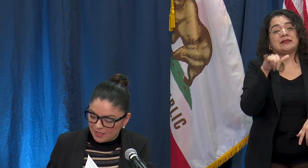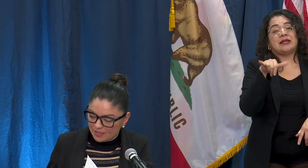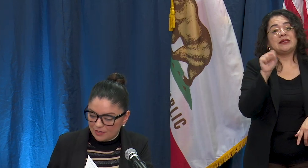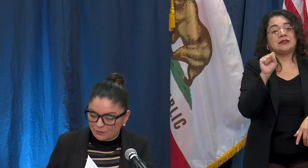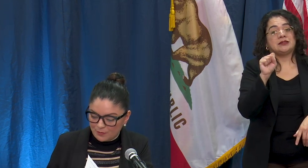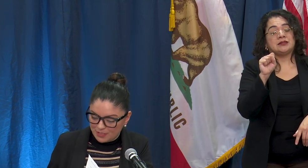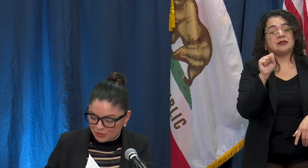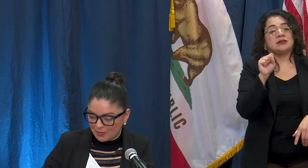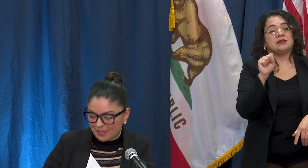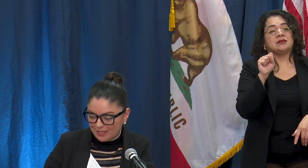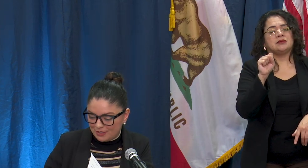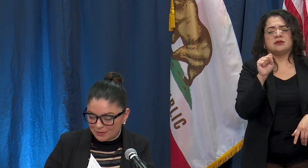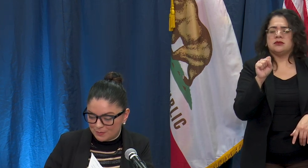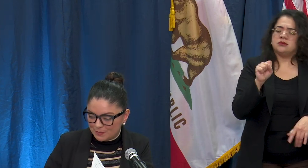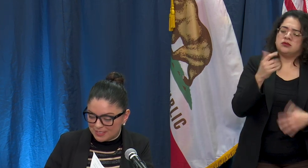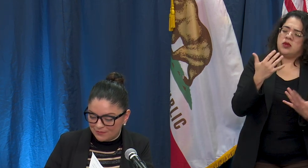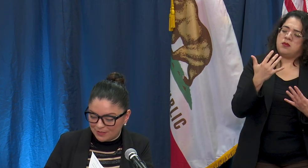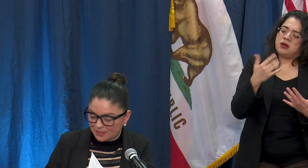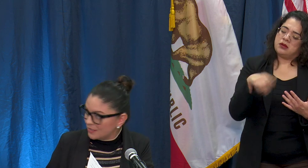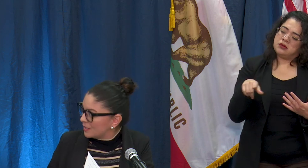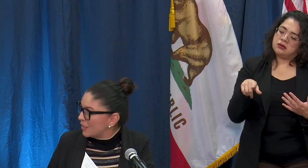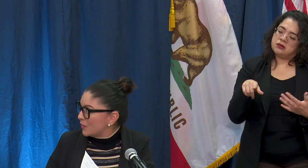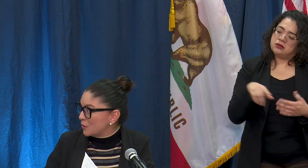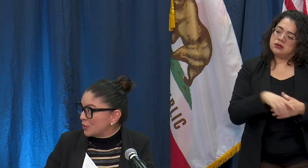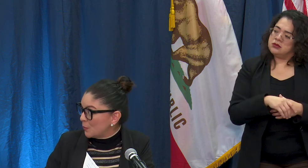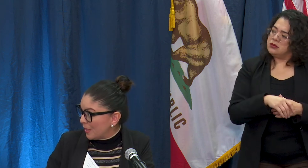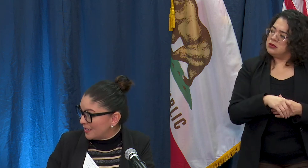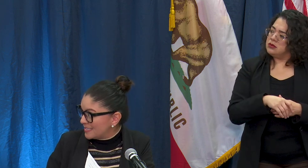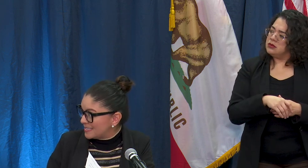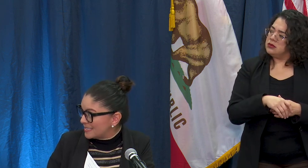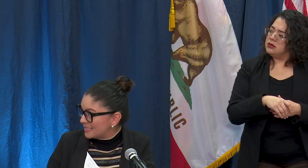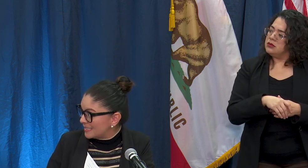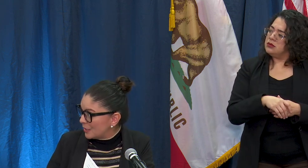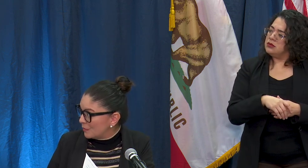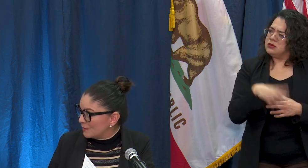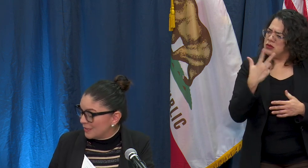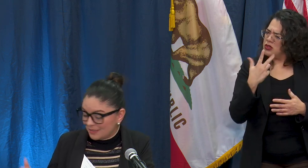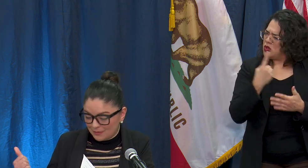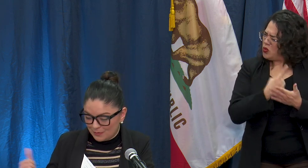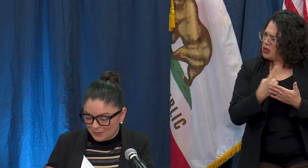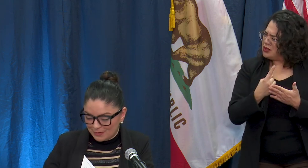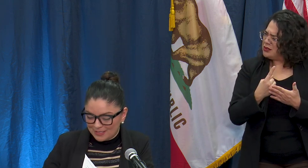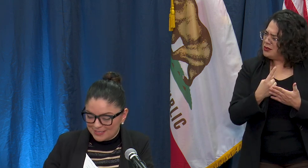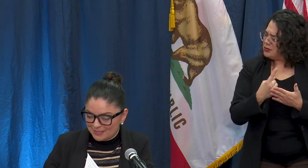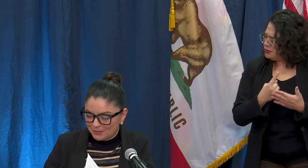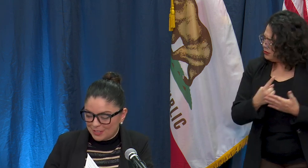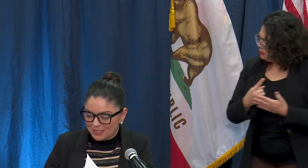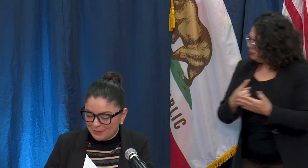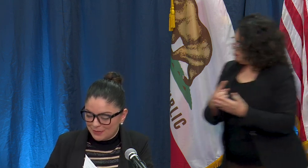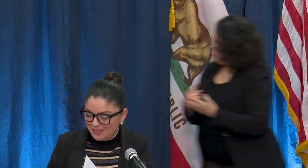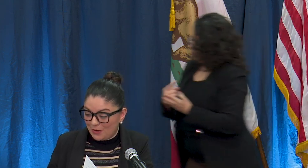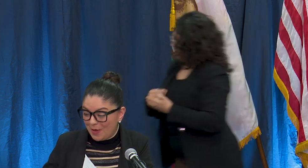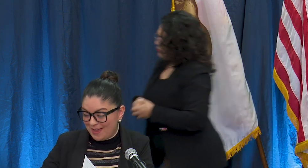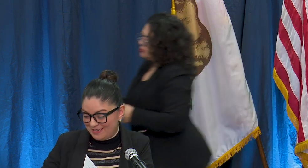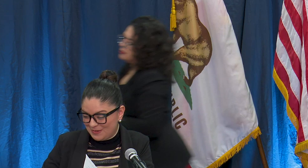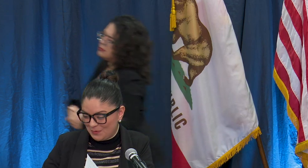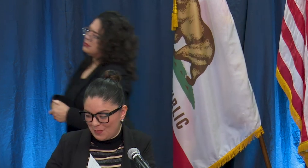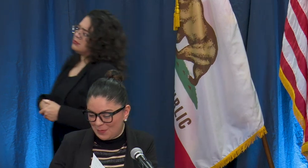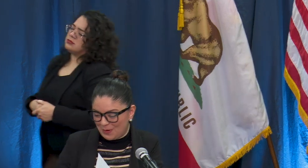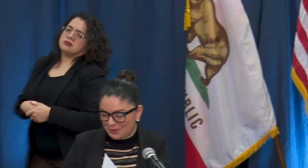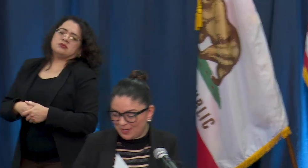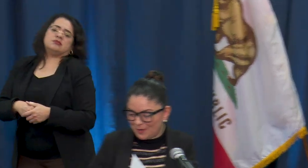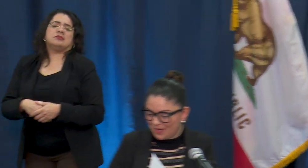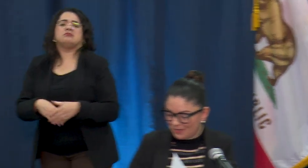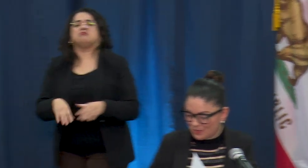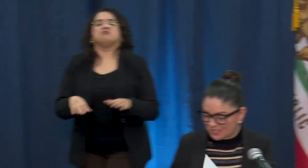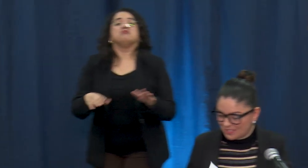information right here specifically 13 weeks. I've been told